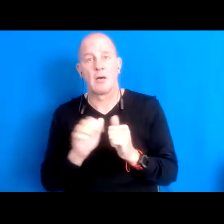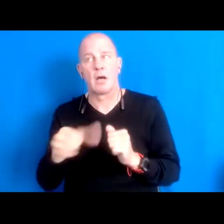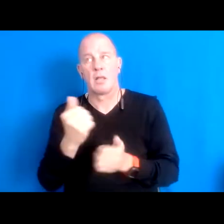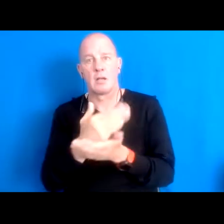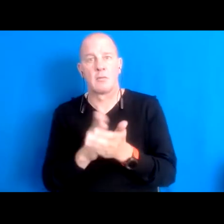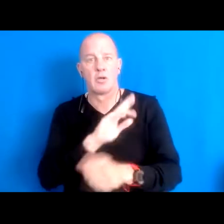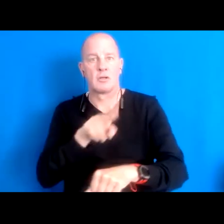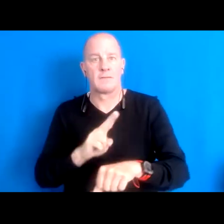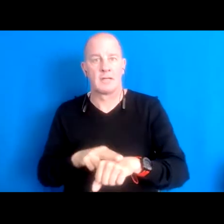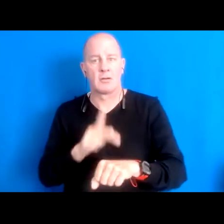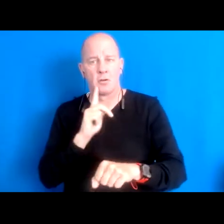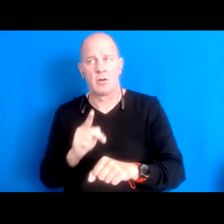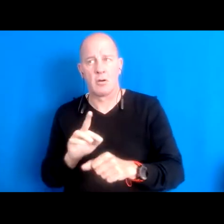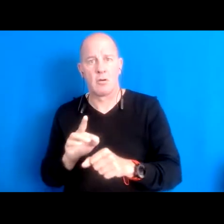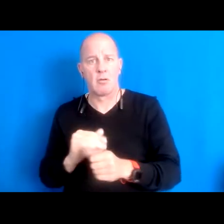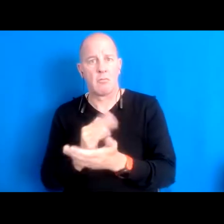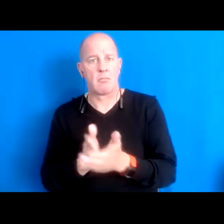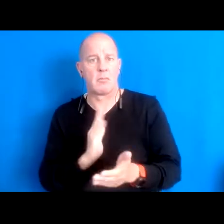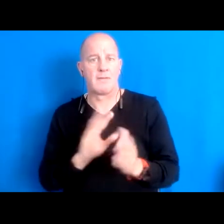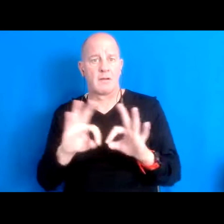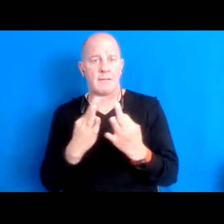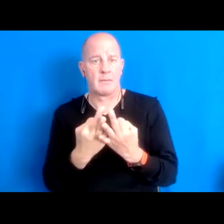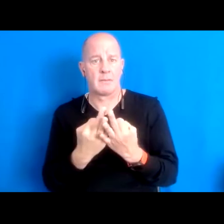You look at for us across northern California across the world really.